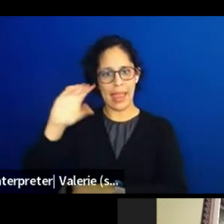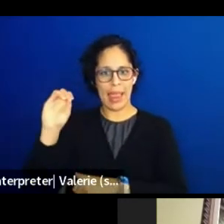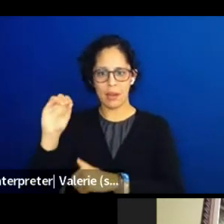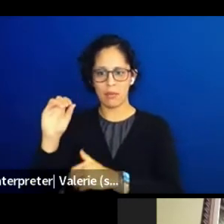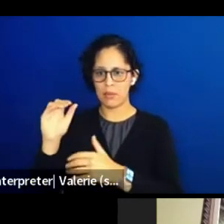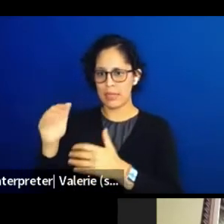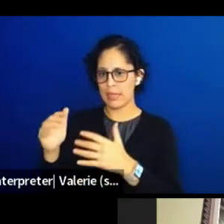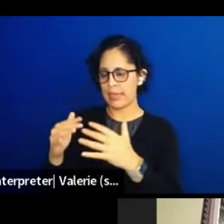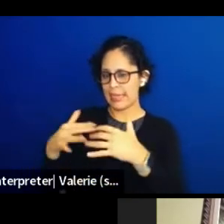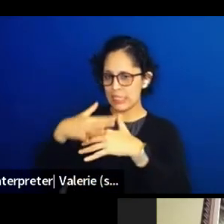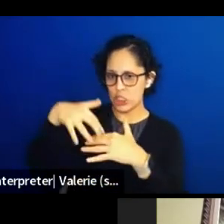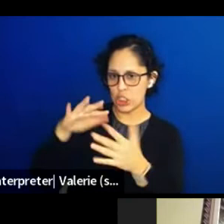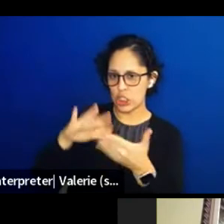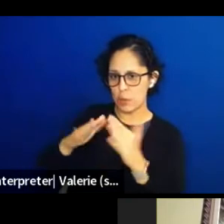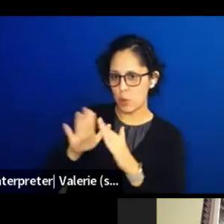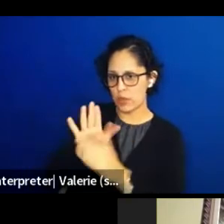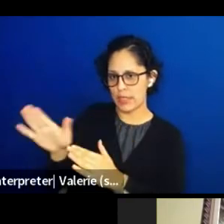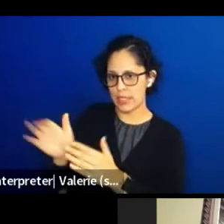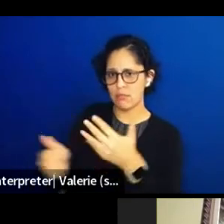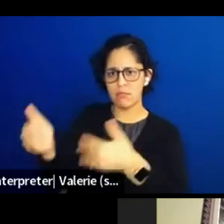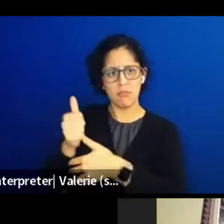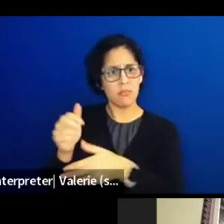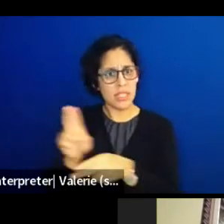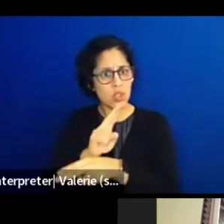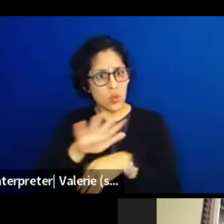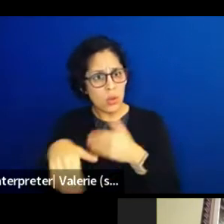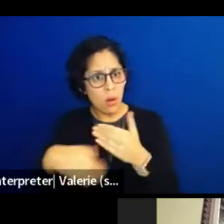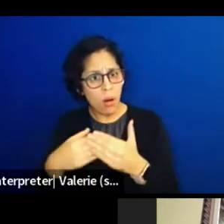Well, like I said, let's use all the tools and tactics that's available to us.